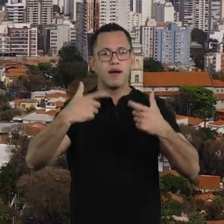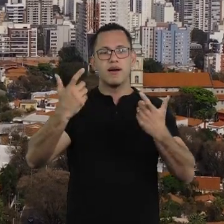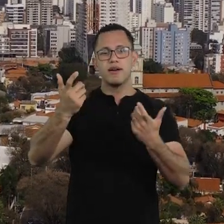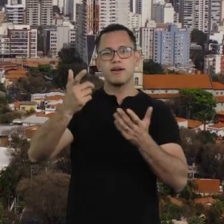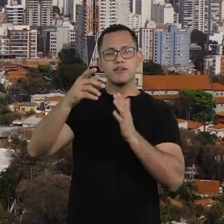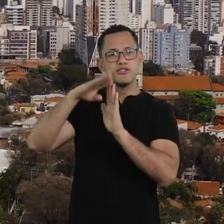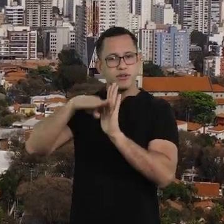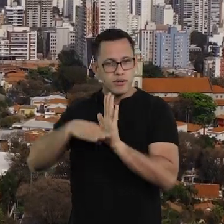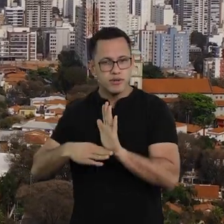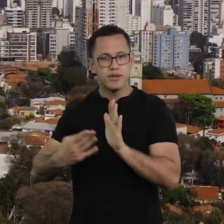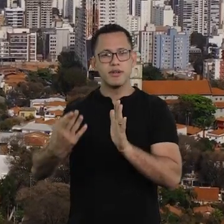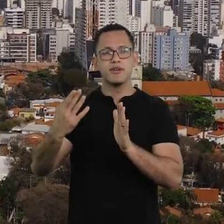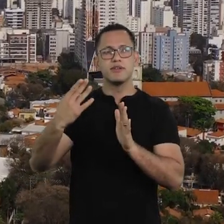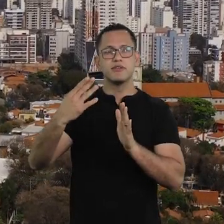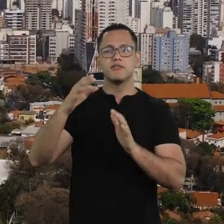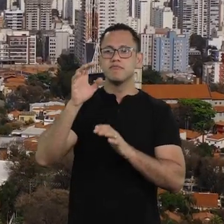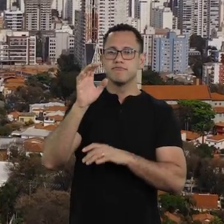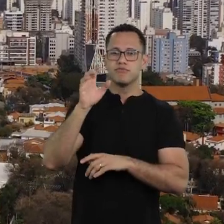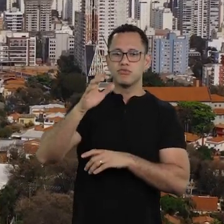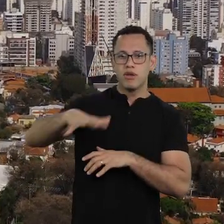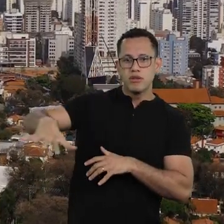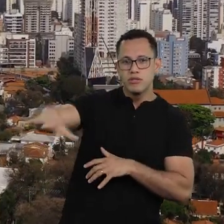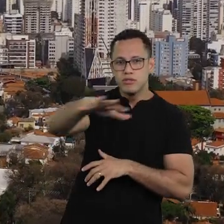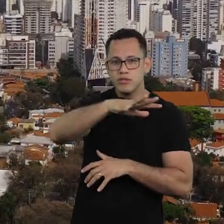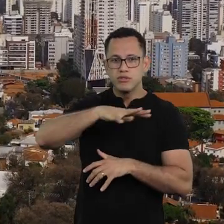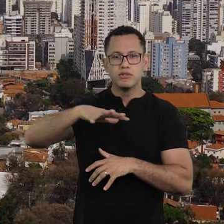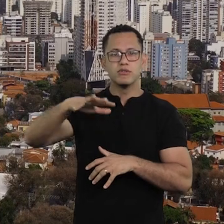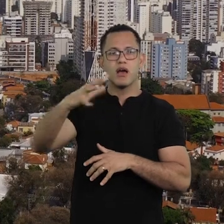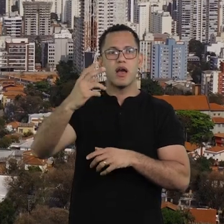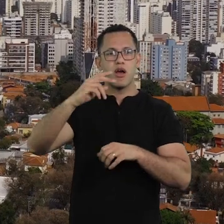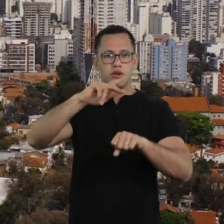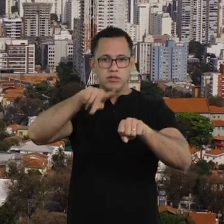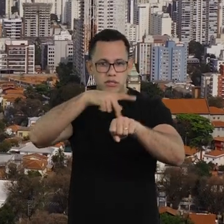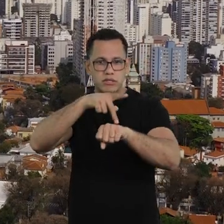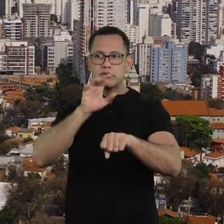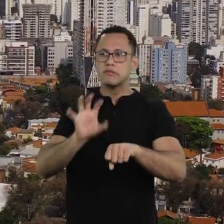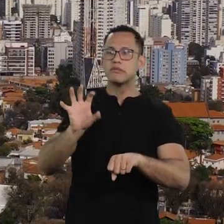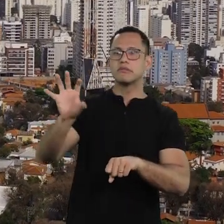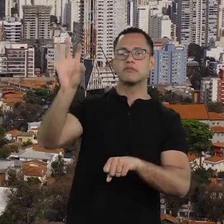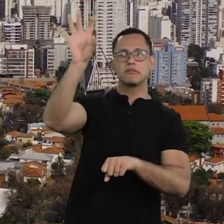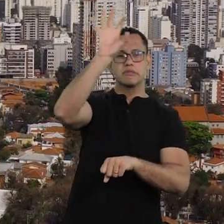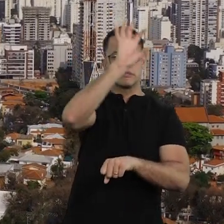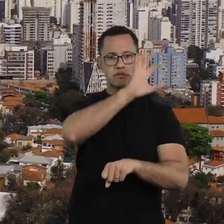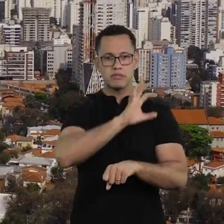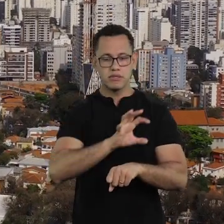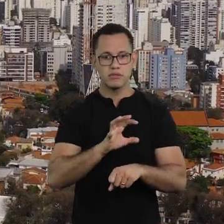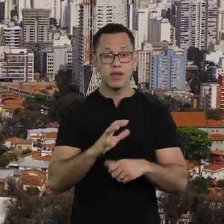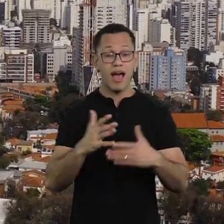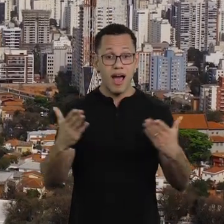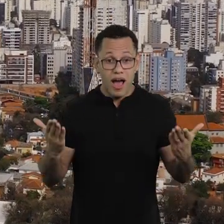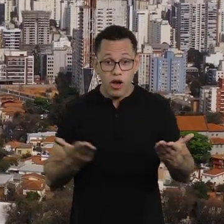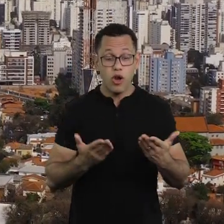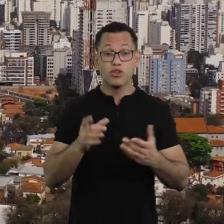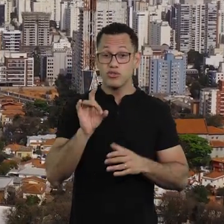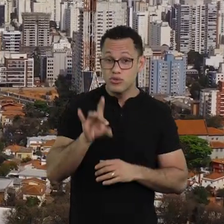of principalities and regions and create the idea of state, nation, national state,